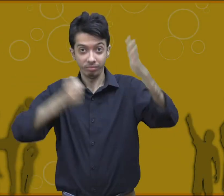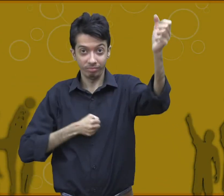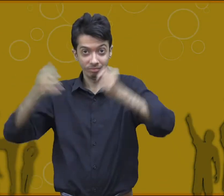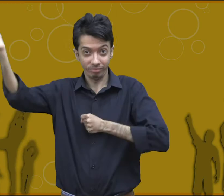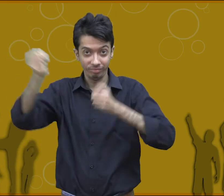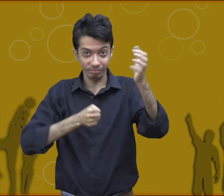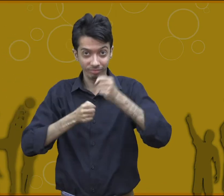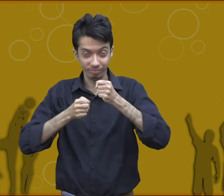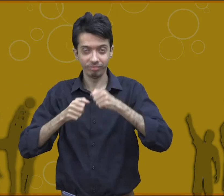unconsciously